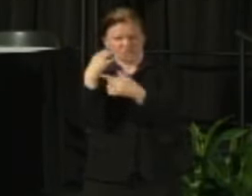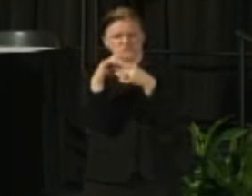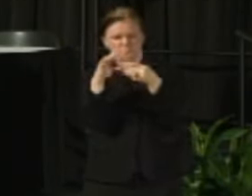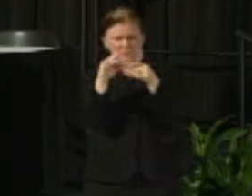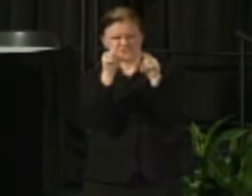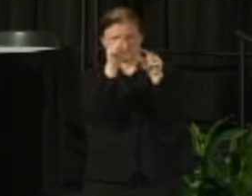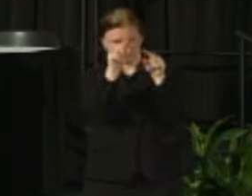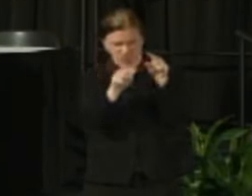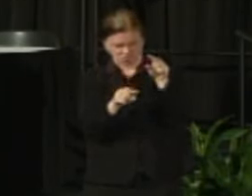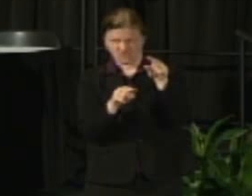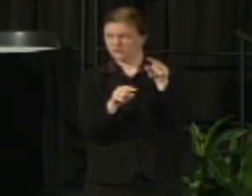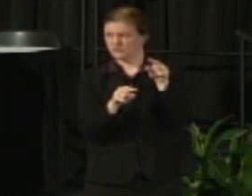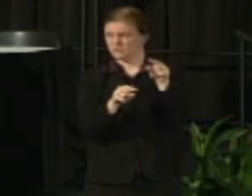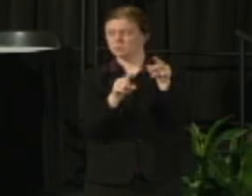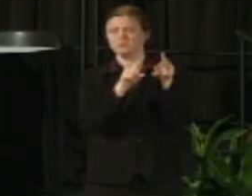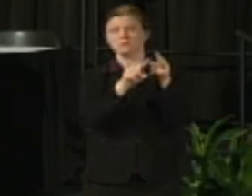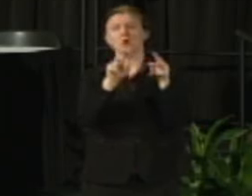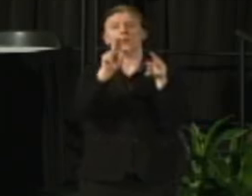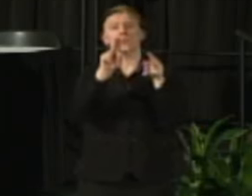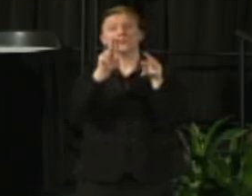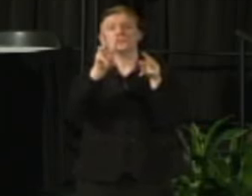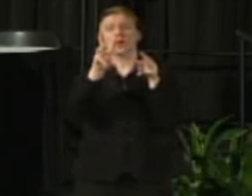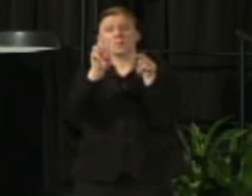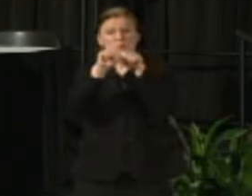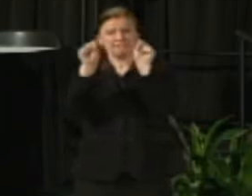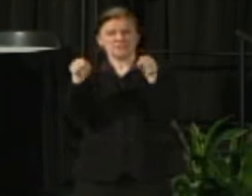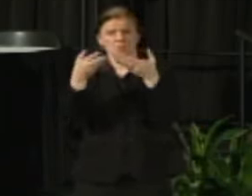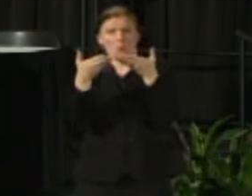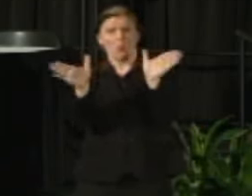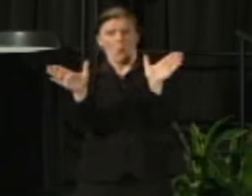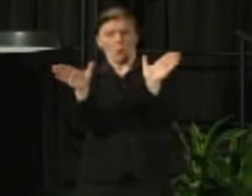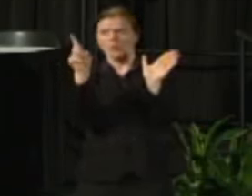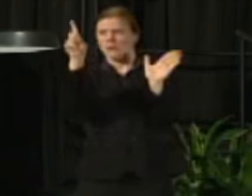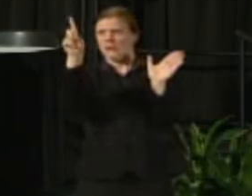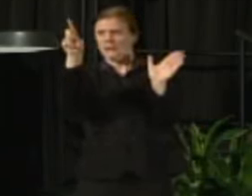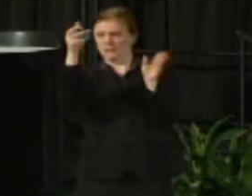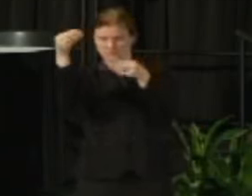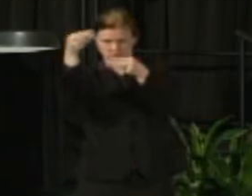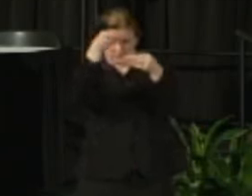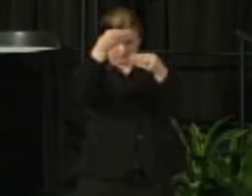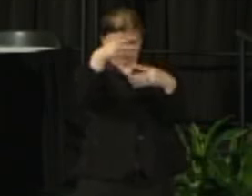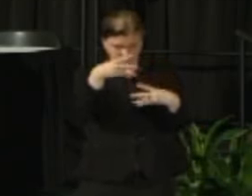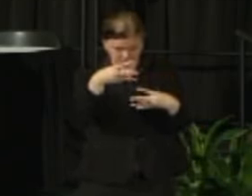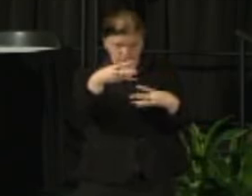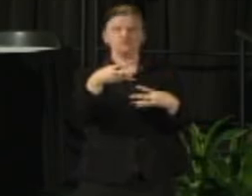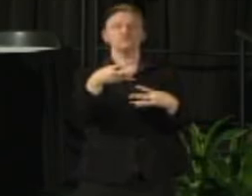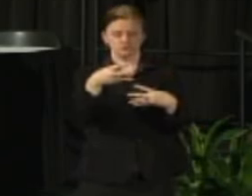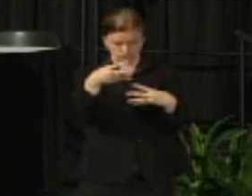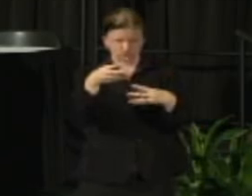The UW System is linked in there. There are frequent updates from System and we want to make sure that everybody here